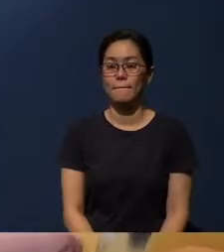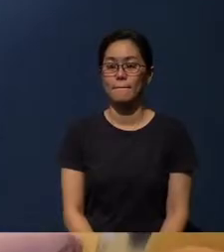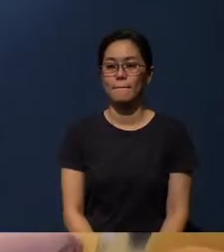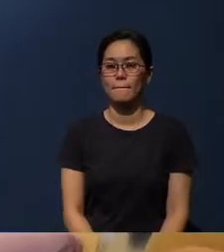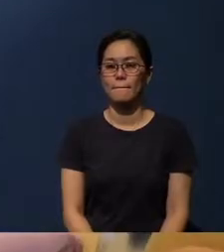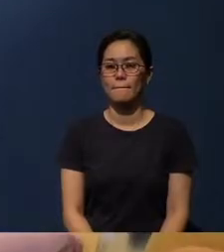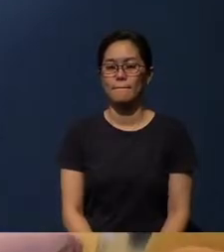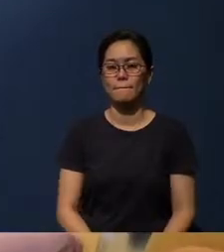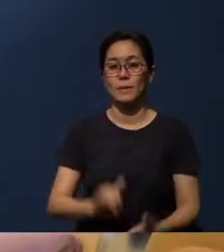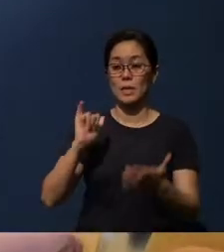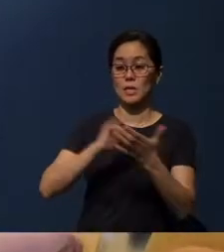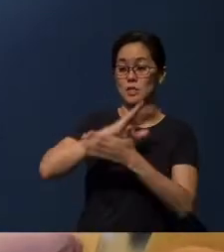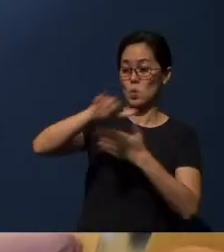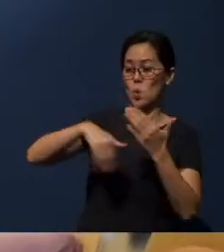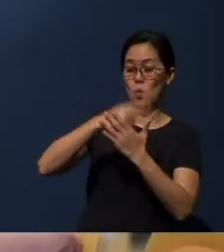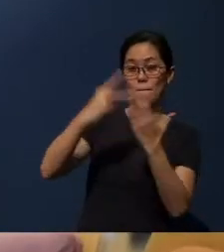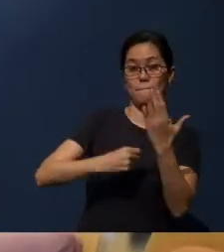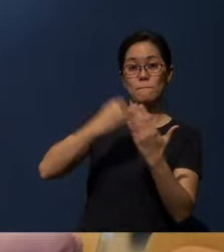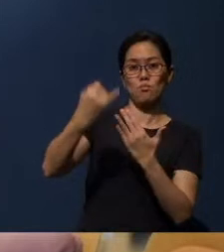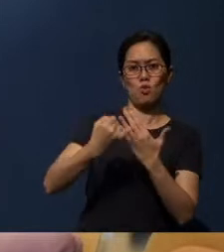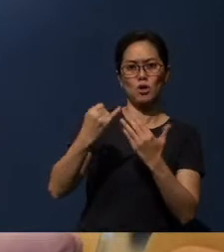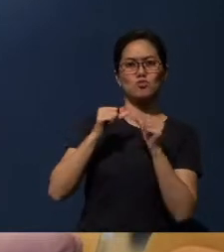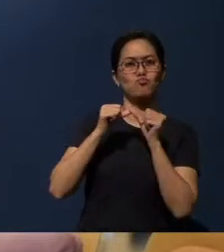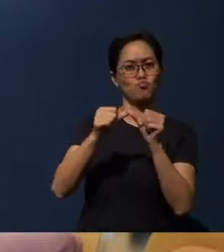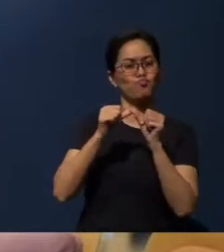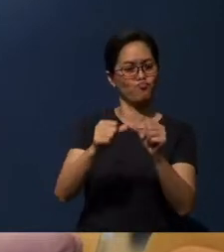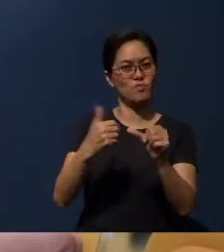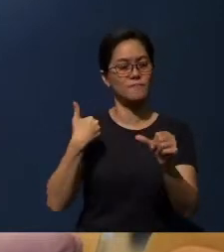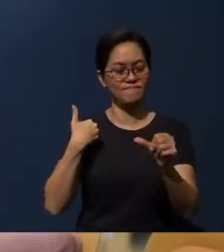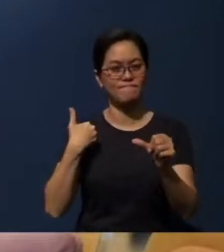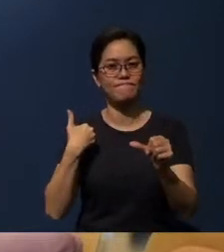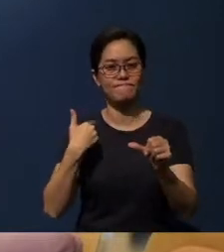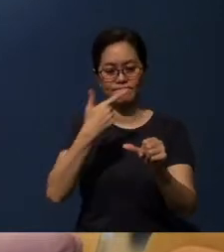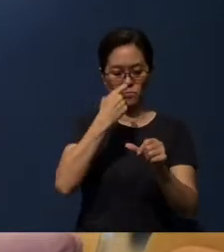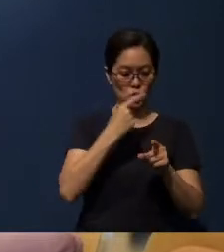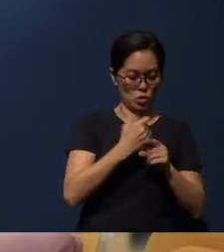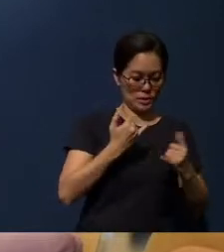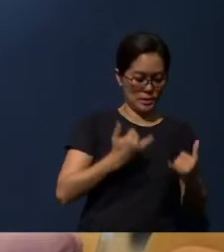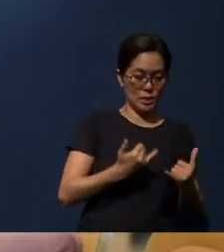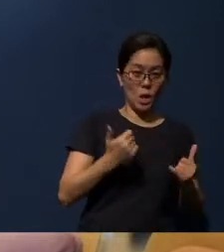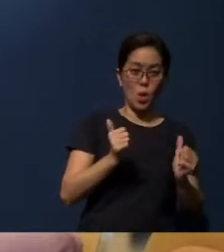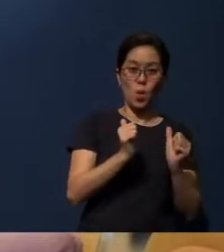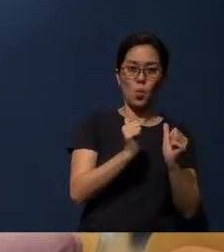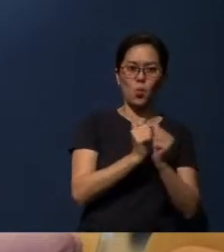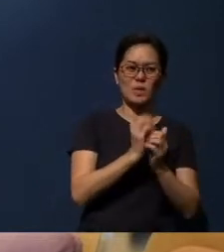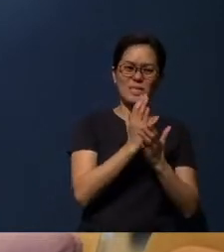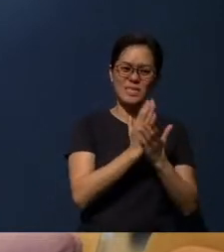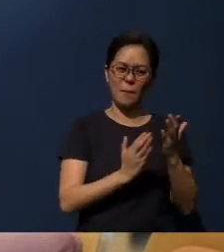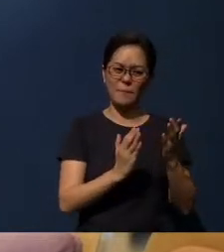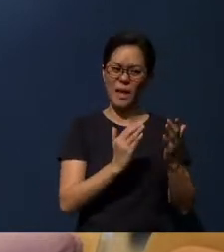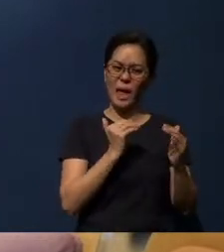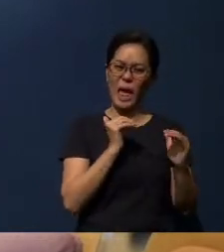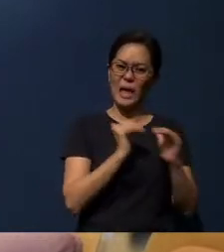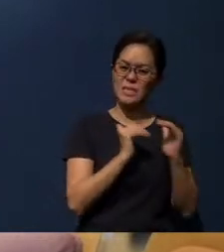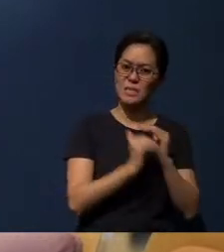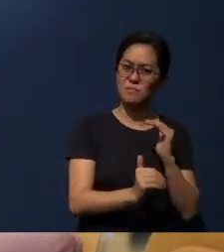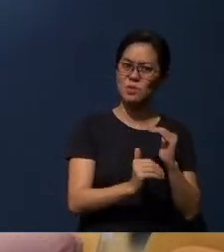This whole project has its continuity. Because right now, we've something so accessible that's inside our cell phone,